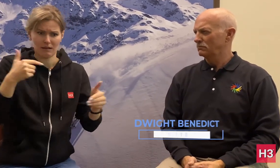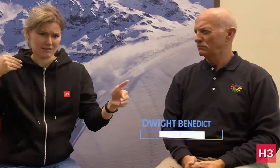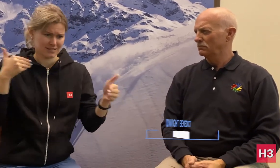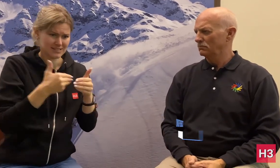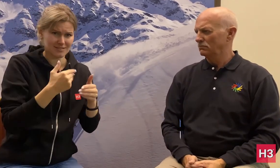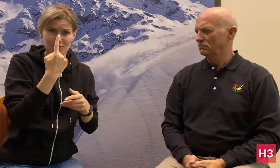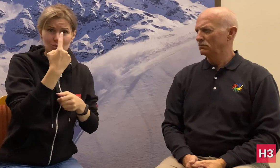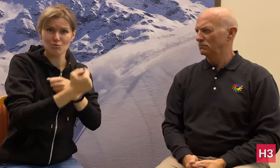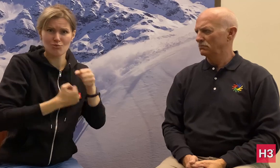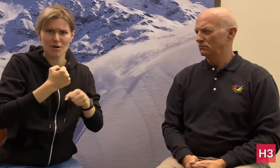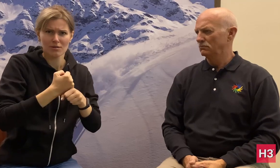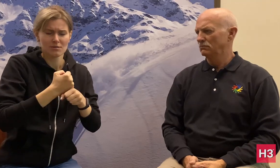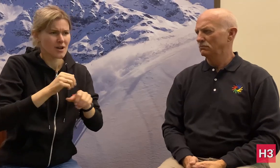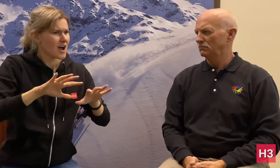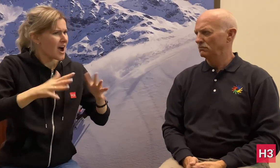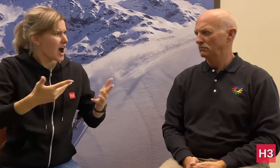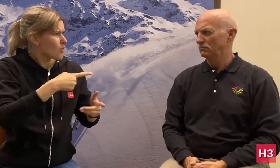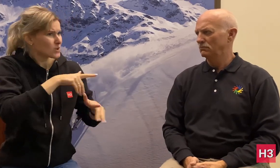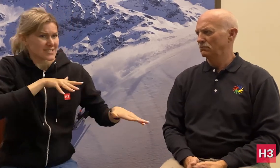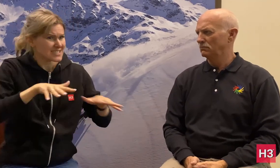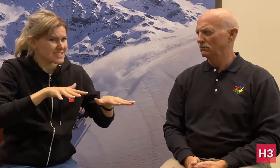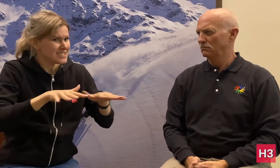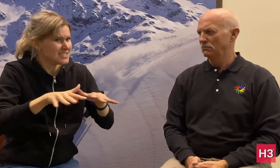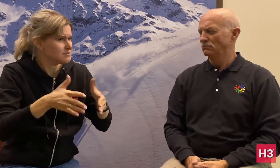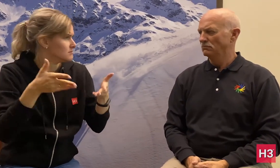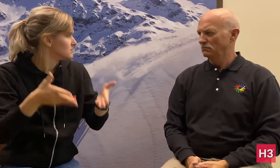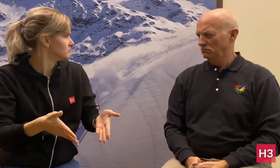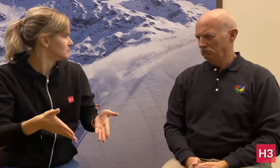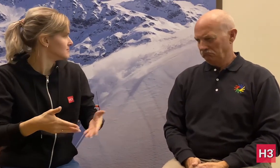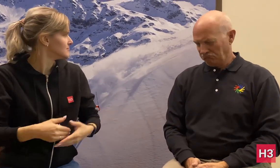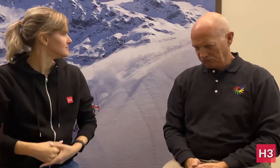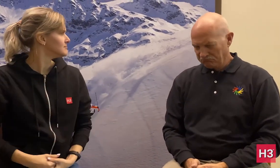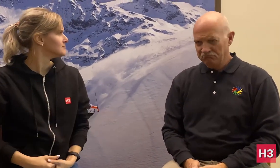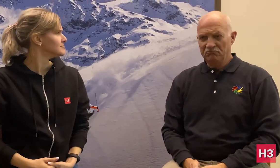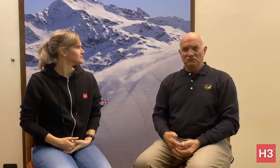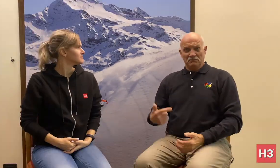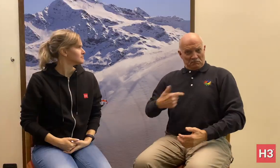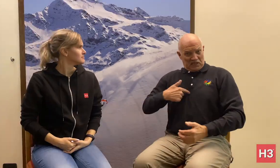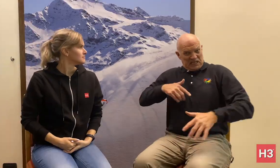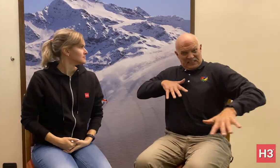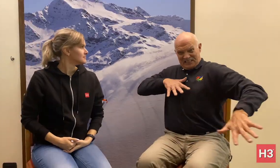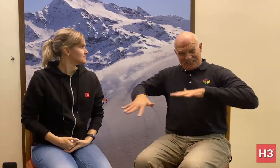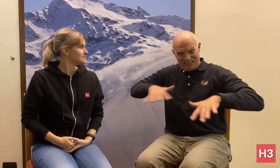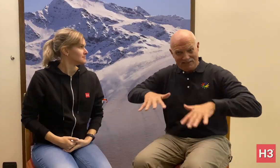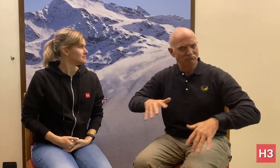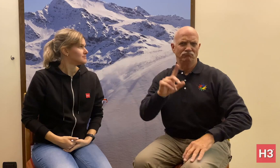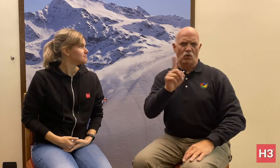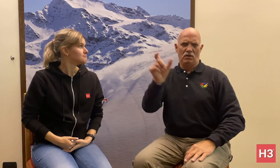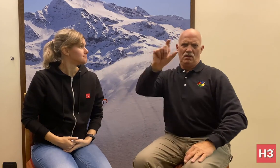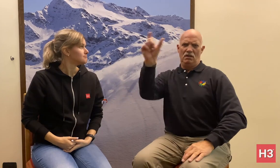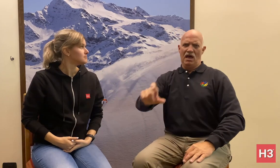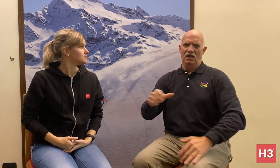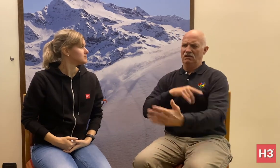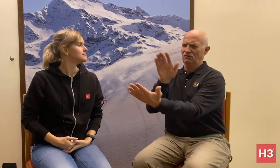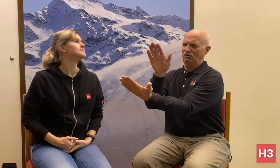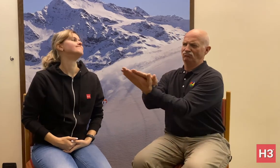just a year. How have you dealt with such a short timeframe? [Dwight]: I have to praise Italy and their